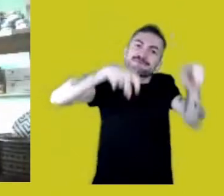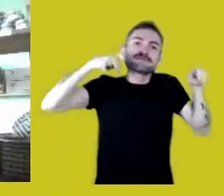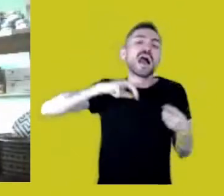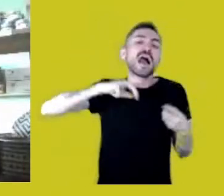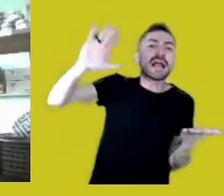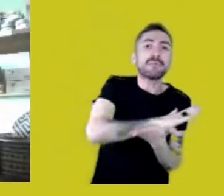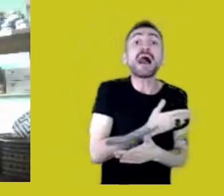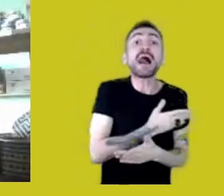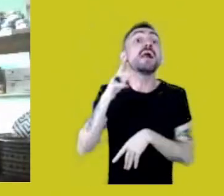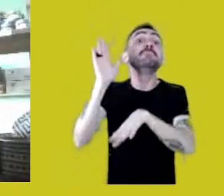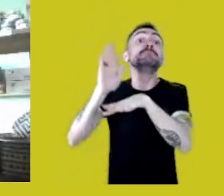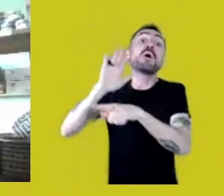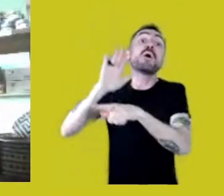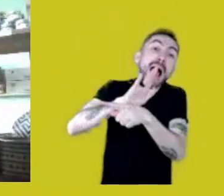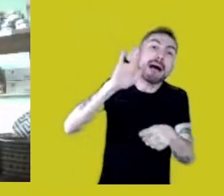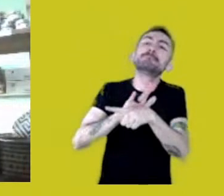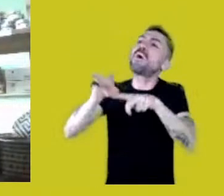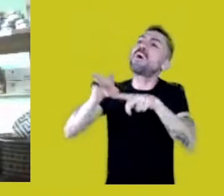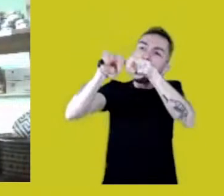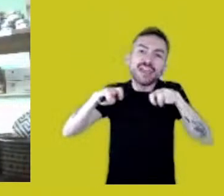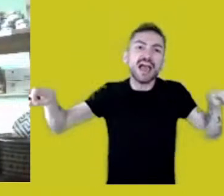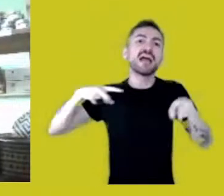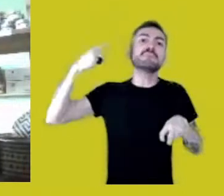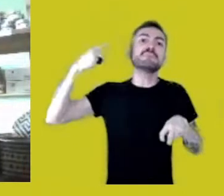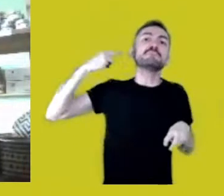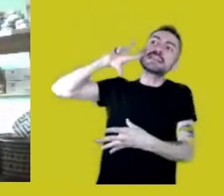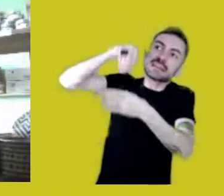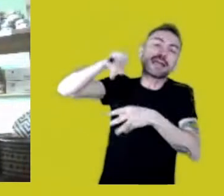by the farmers’ special interest group in Congress!